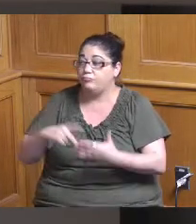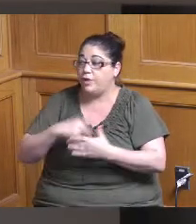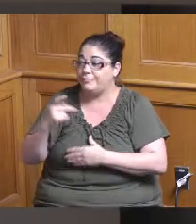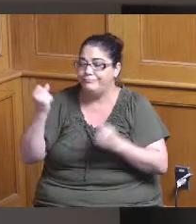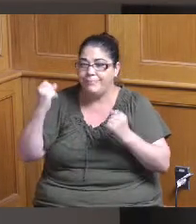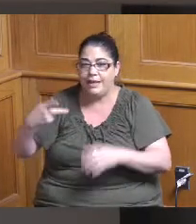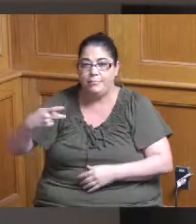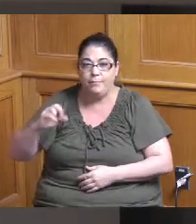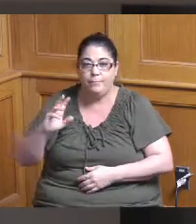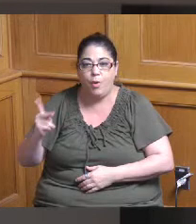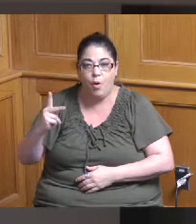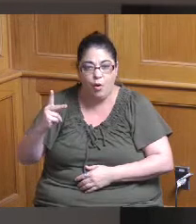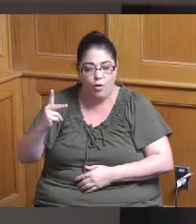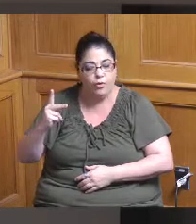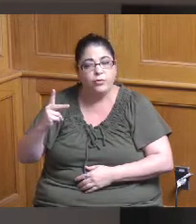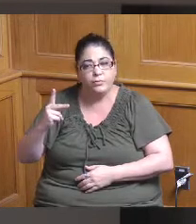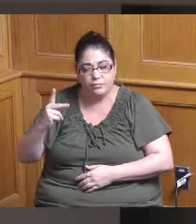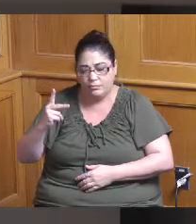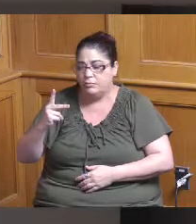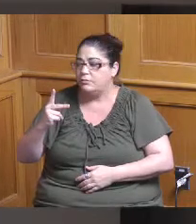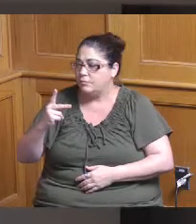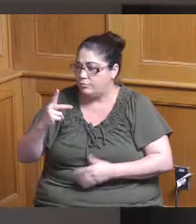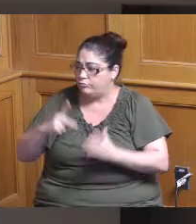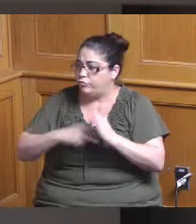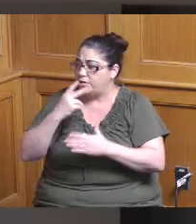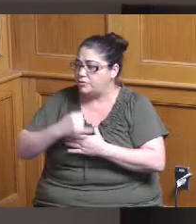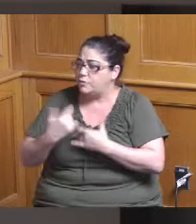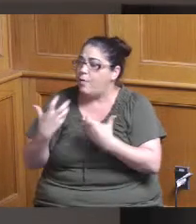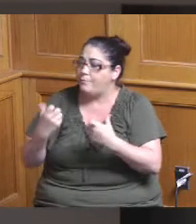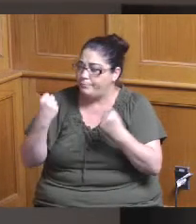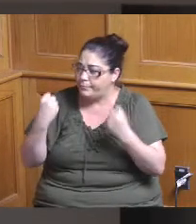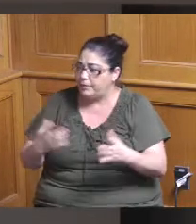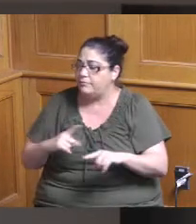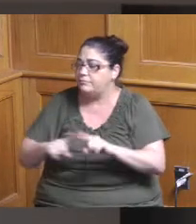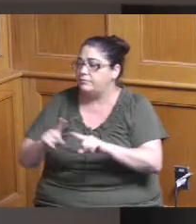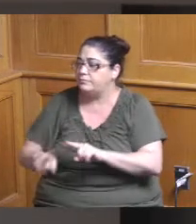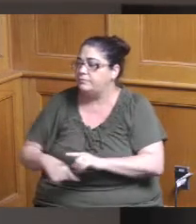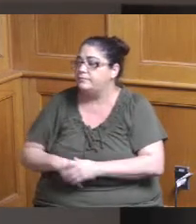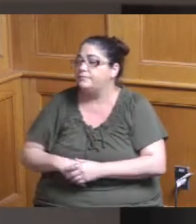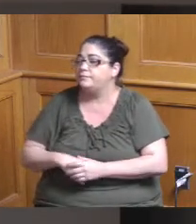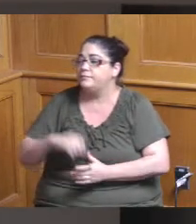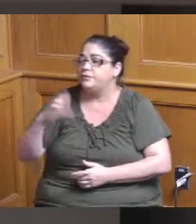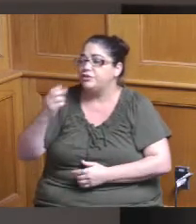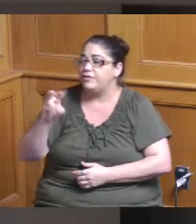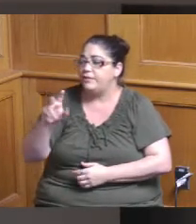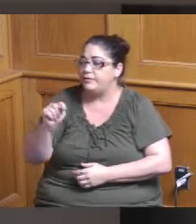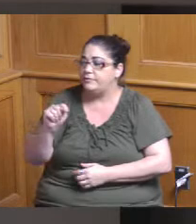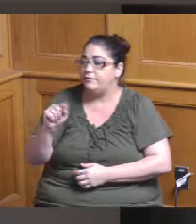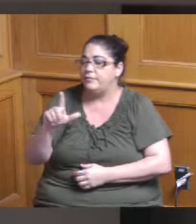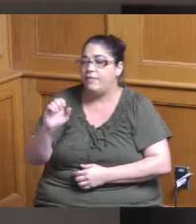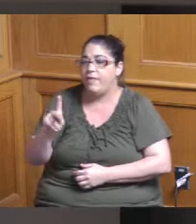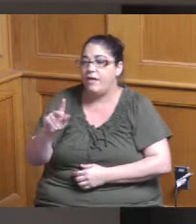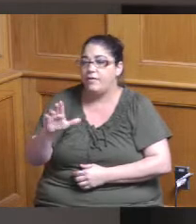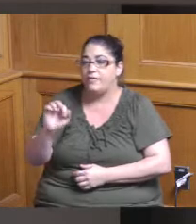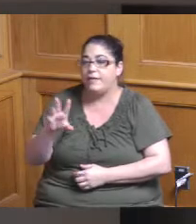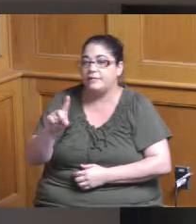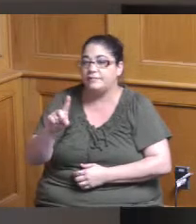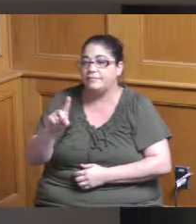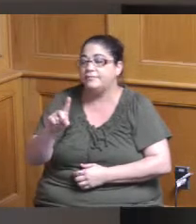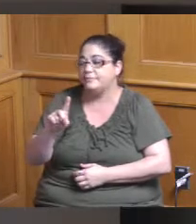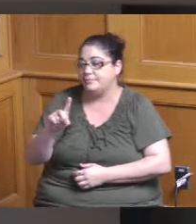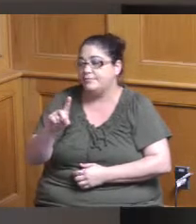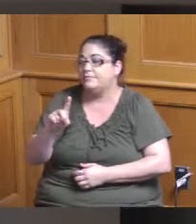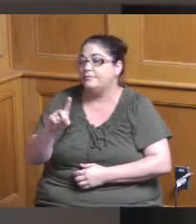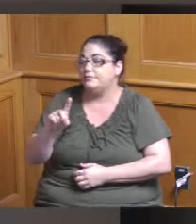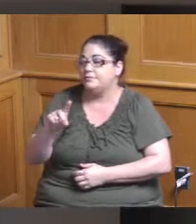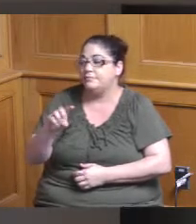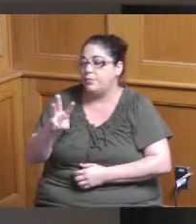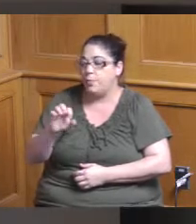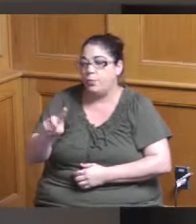supply this year and again Cheviot Lockland and Woodlawn were repeat applicants